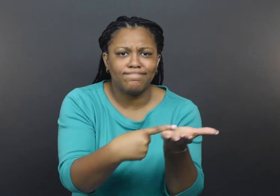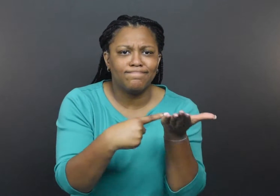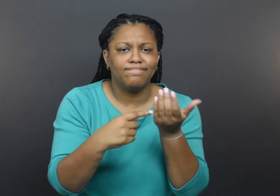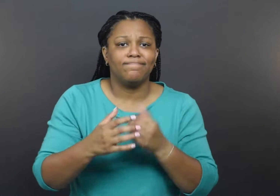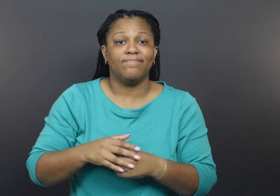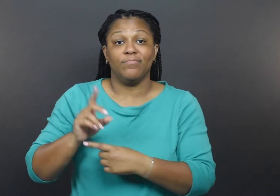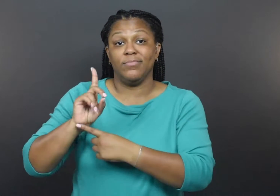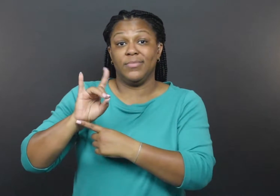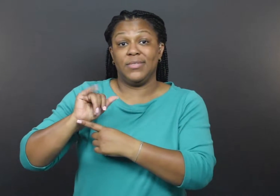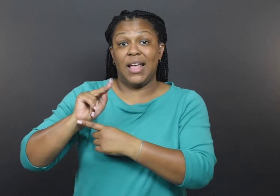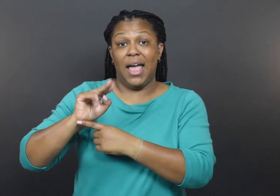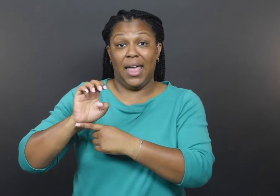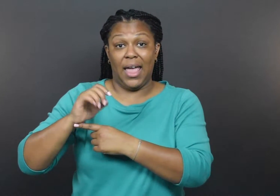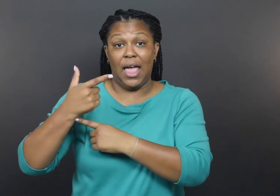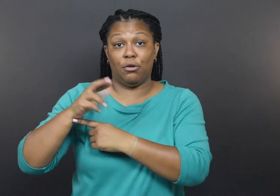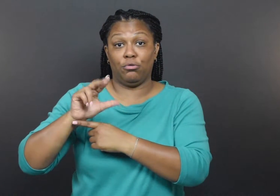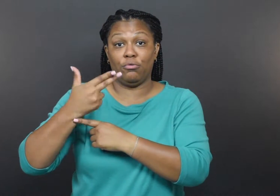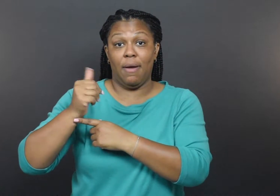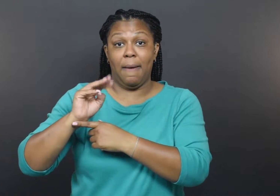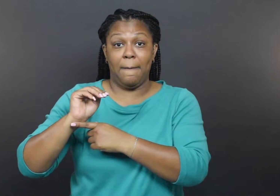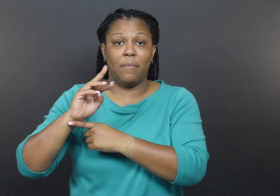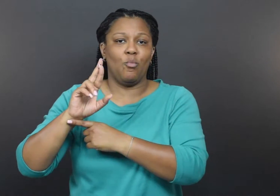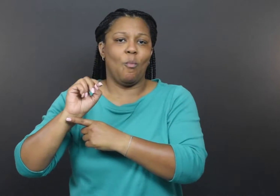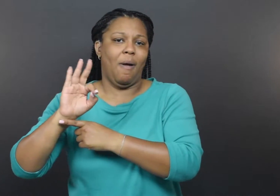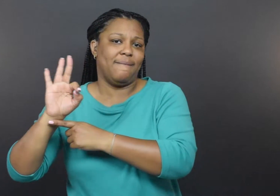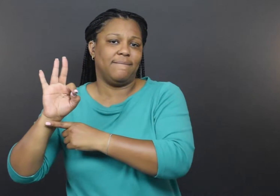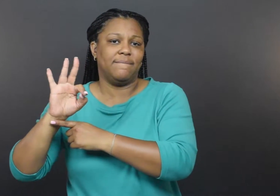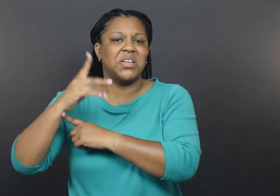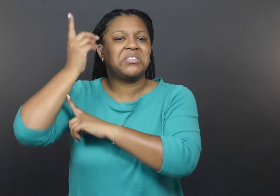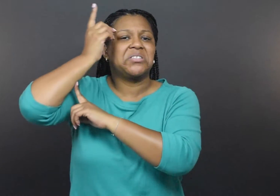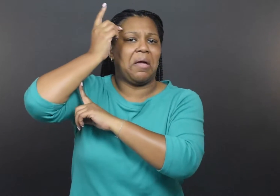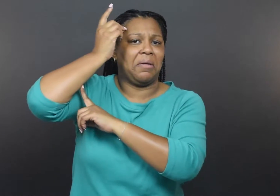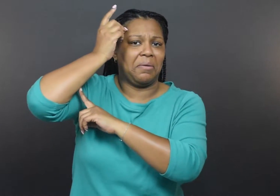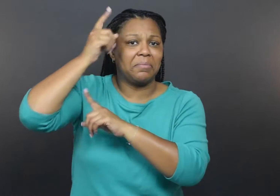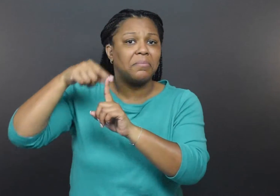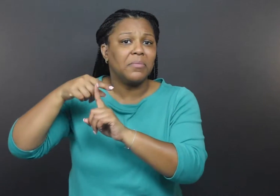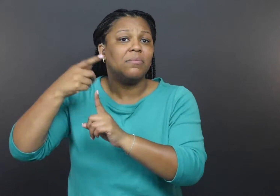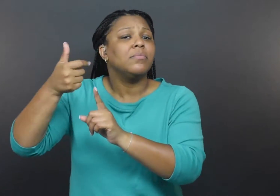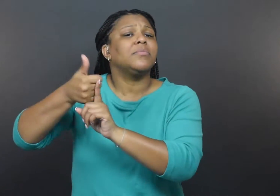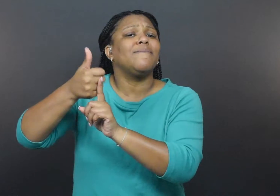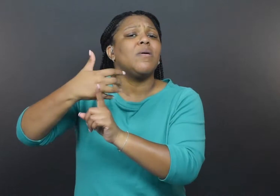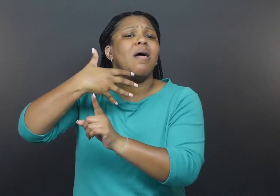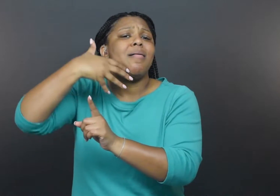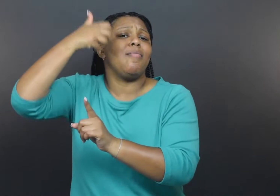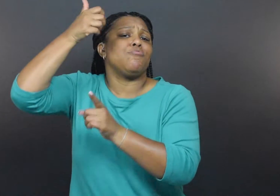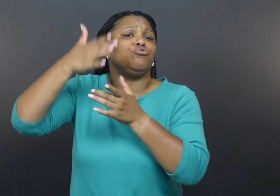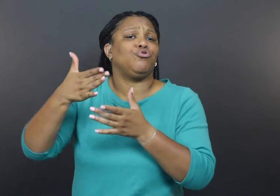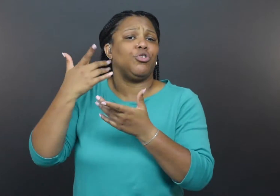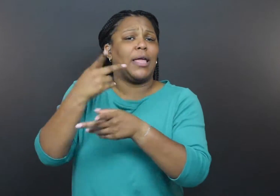Diane Graham-Raff, elder care development partnership coordinator at Trellis,